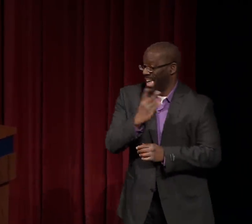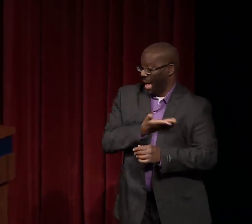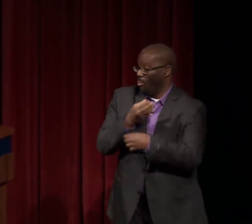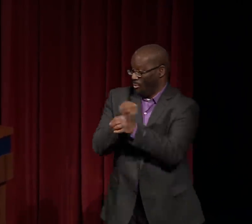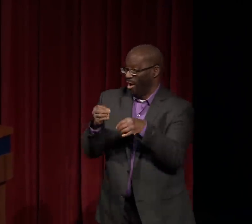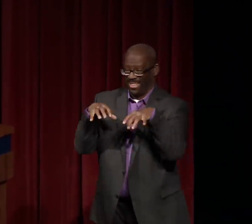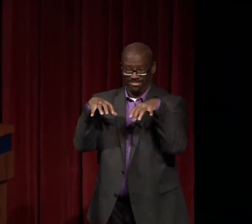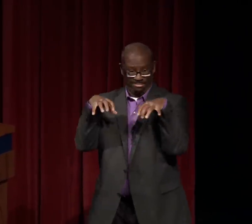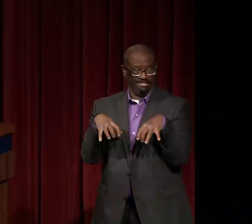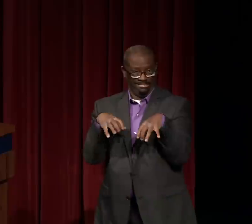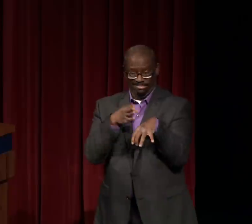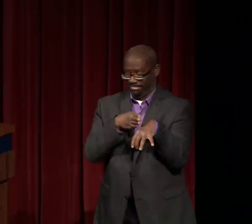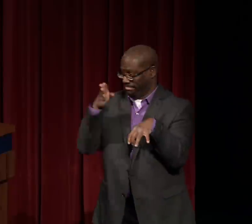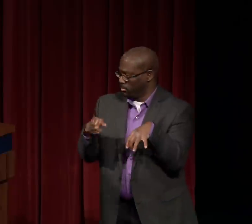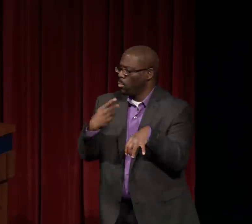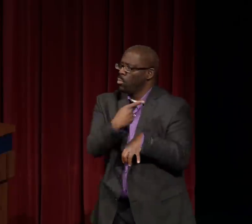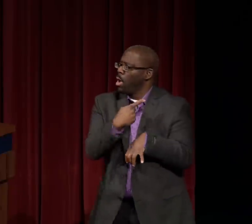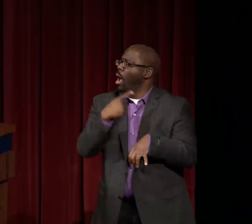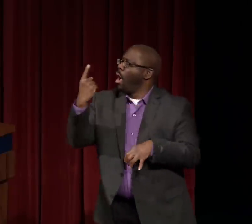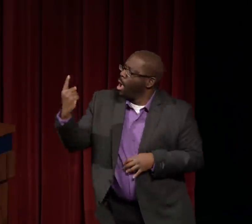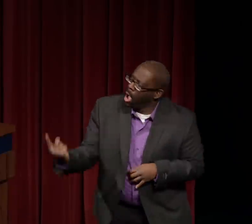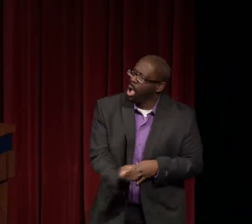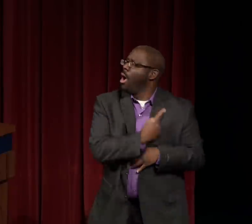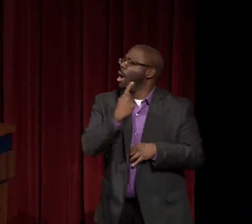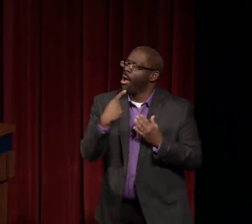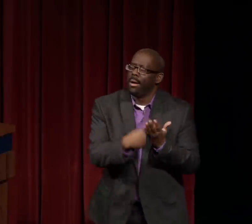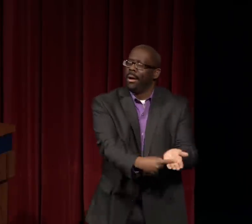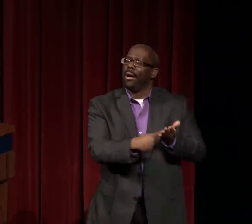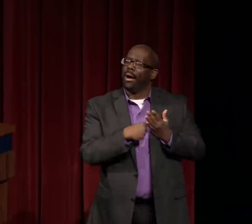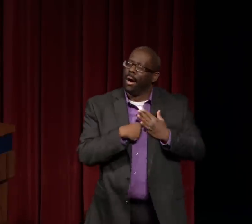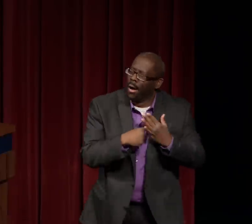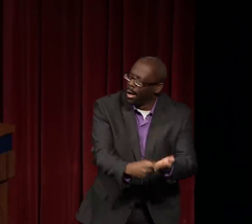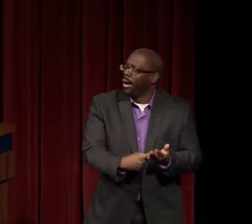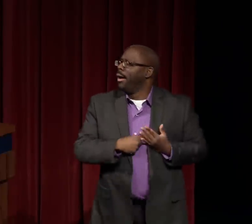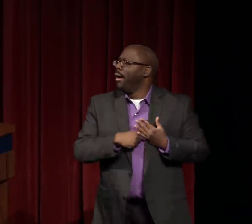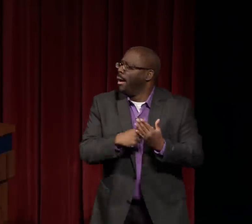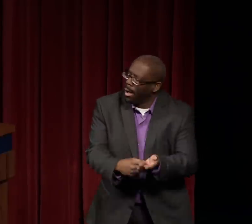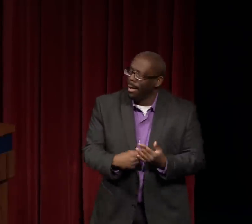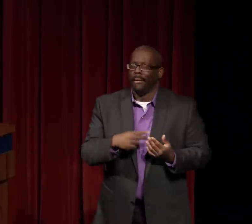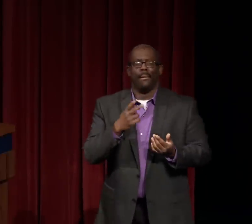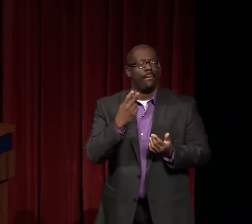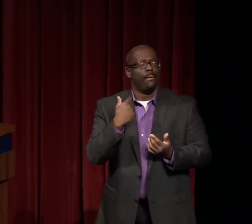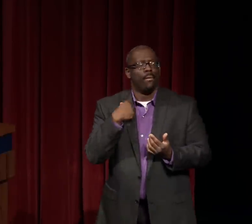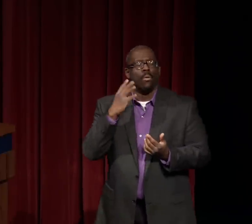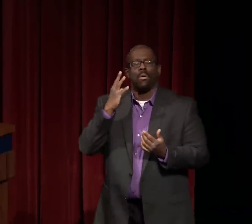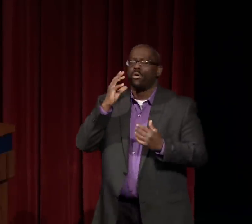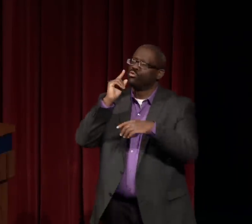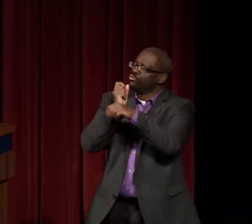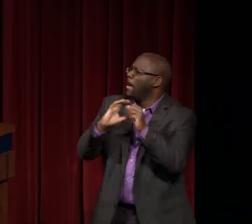I had an office right next to Nathie's. And we would talk about all kinds of stuff.